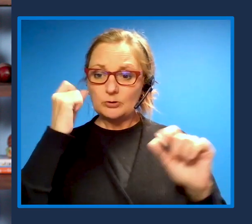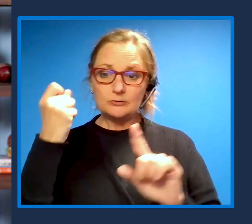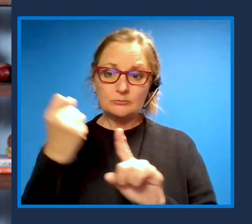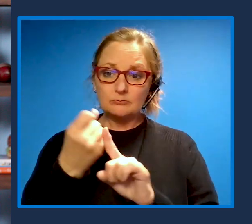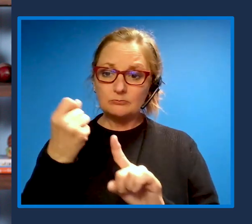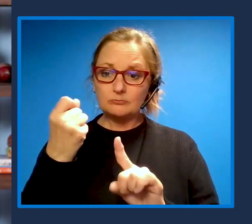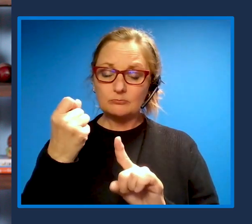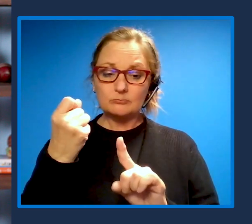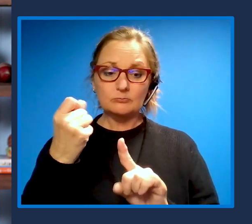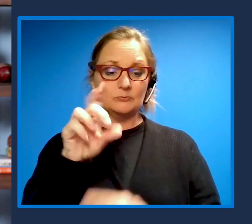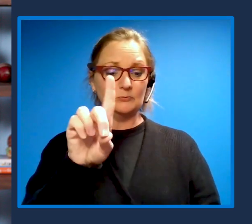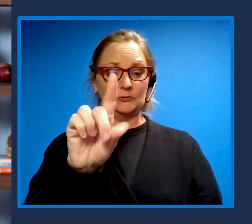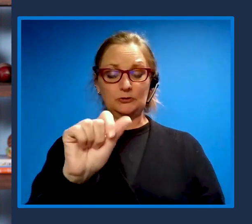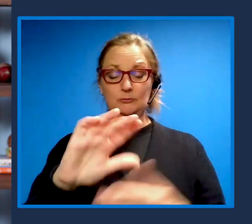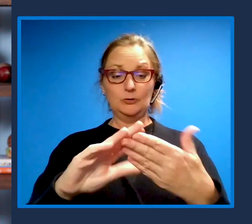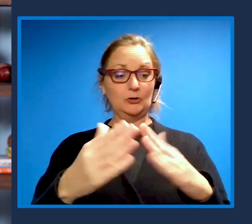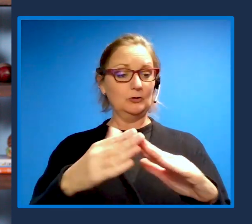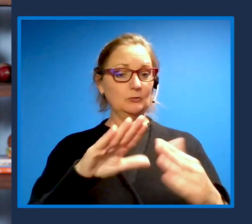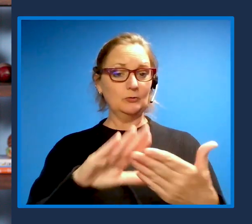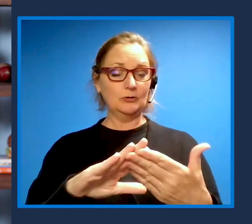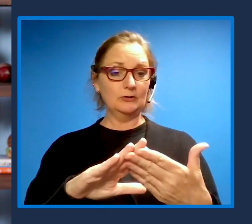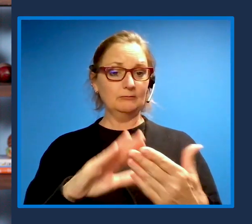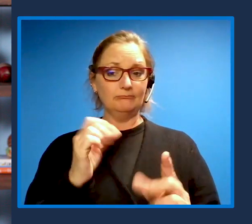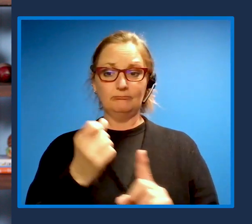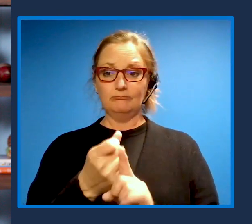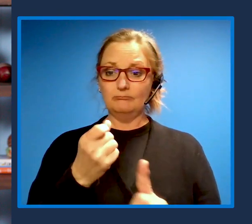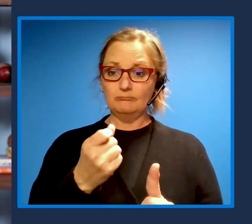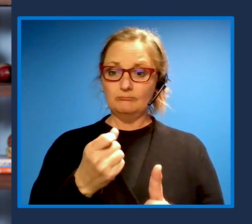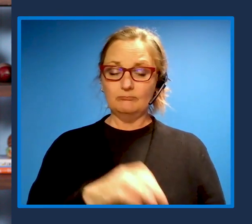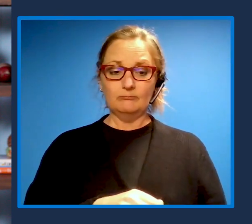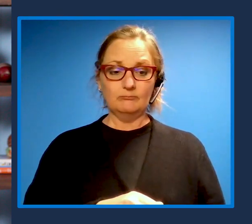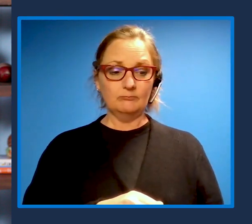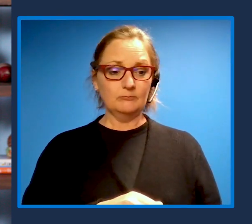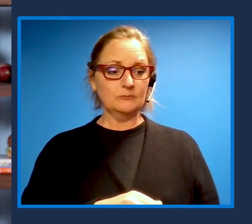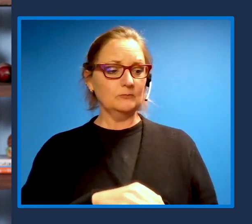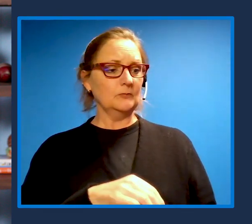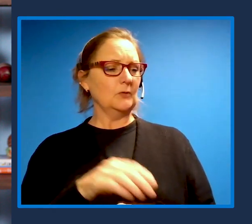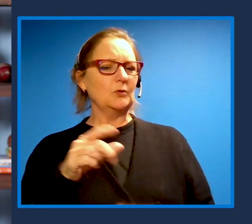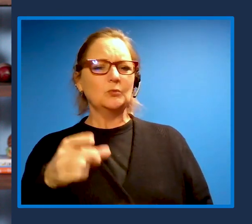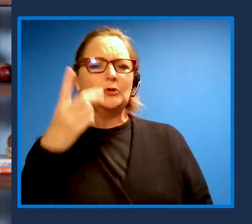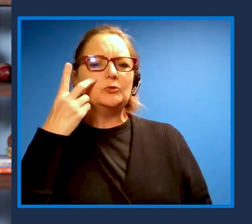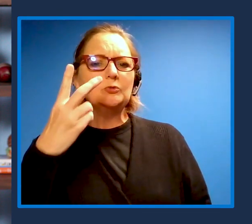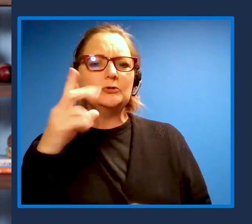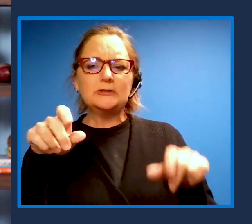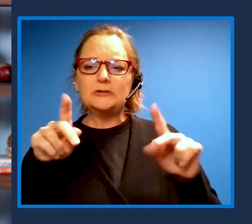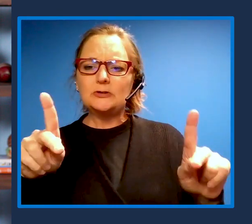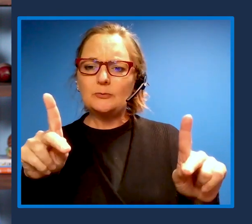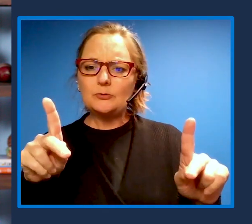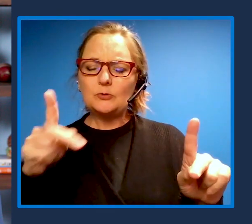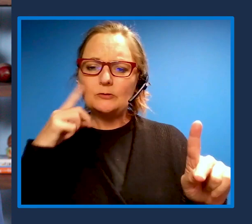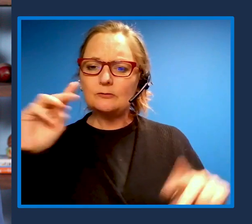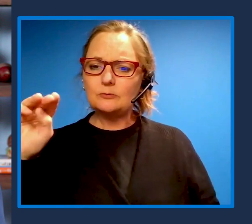on the disability community. I really wanna know what do you see as the opportunity for Microsoft as a member